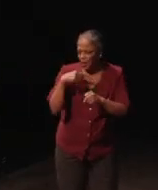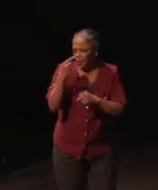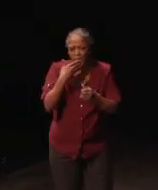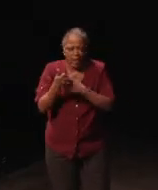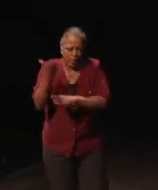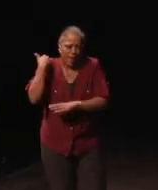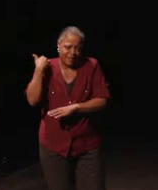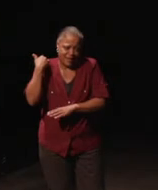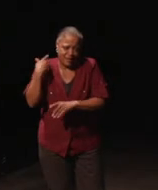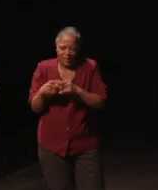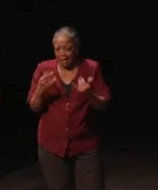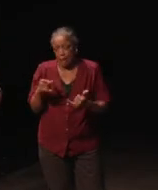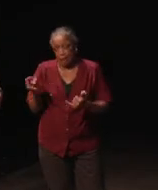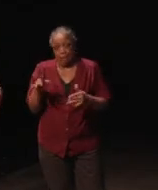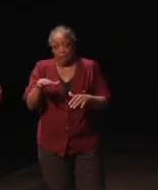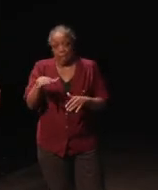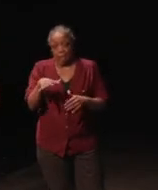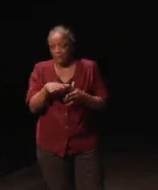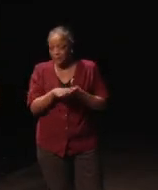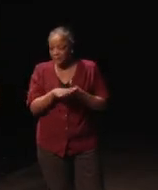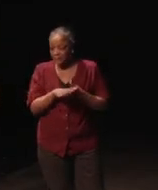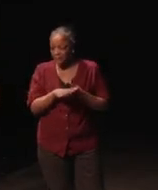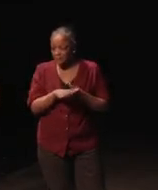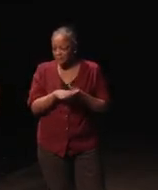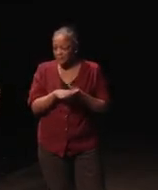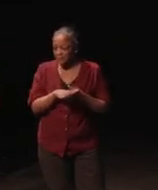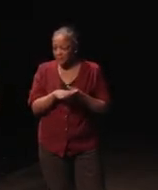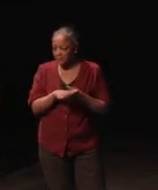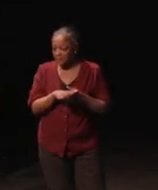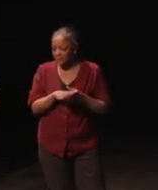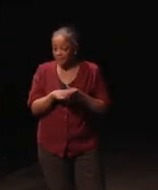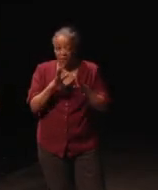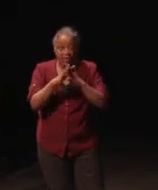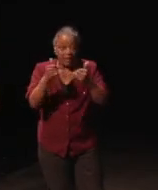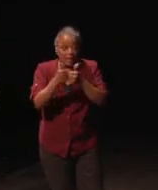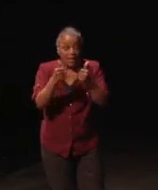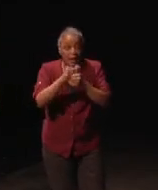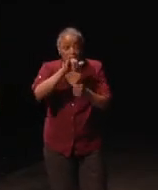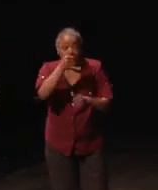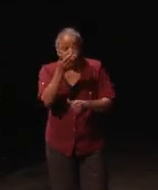But the game jam basically was,